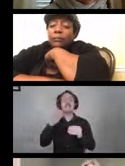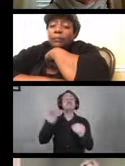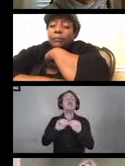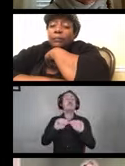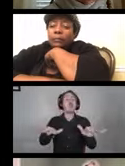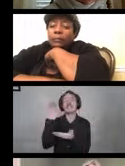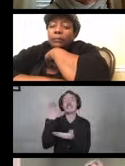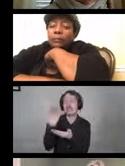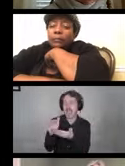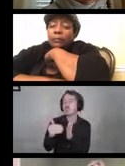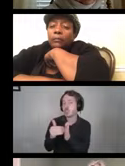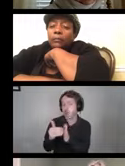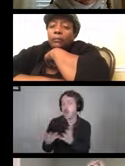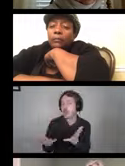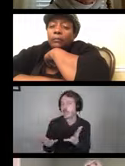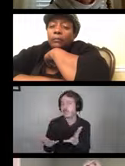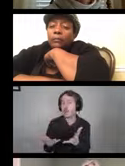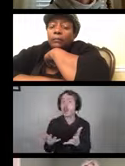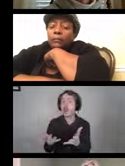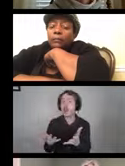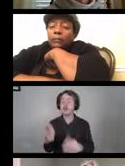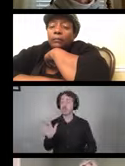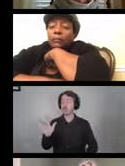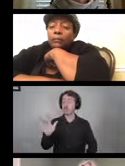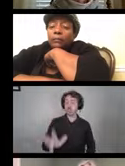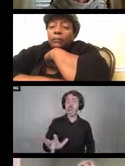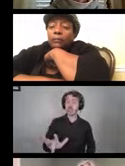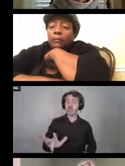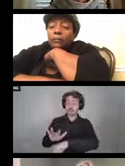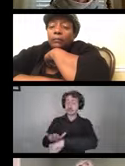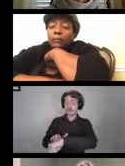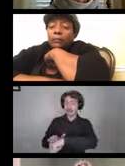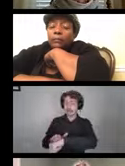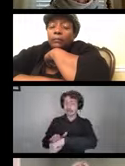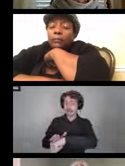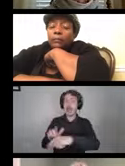So that is touching a surface with the virus on it and then touching eyes, mouth or nose.